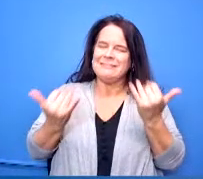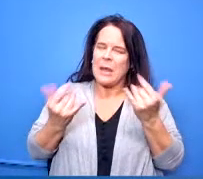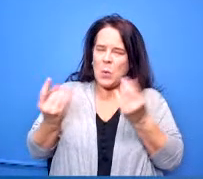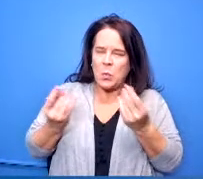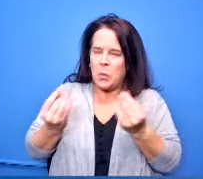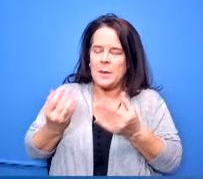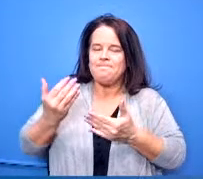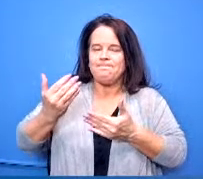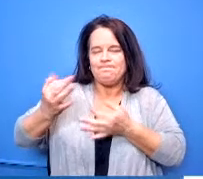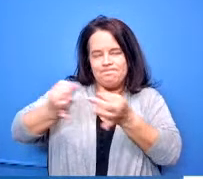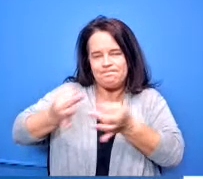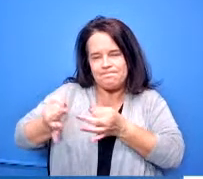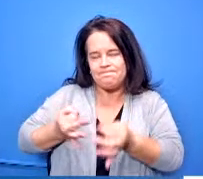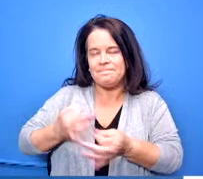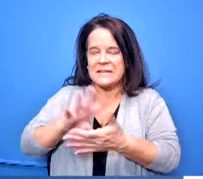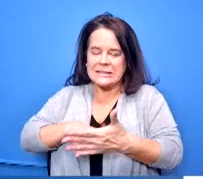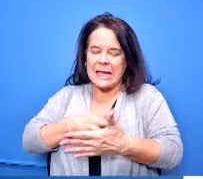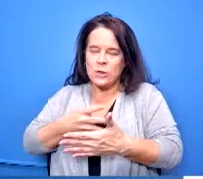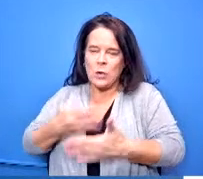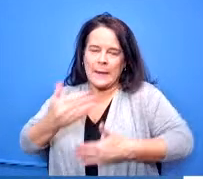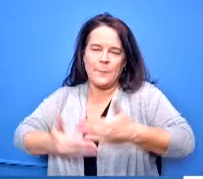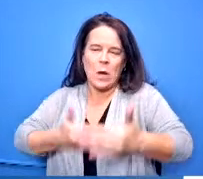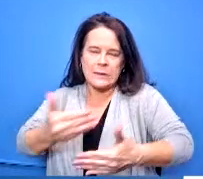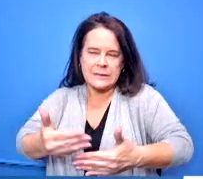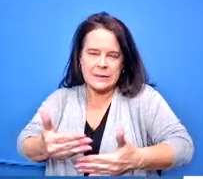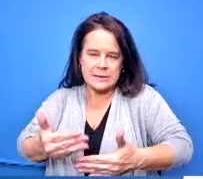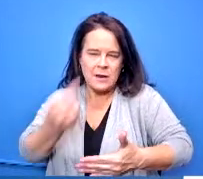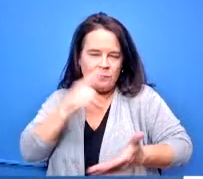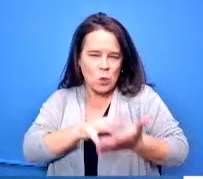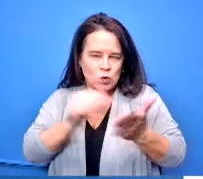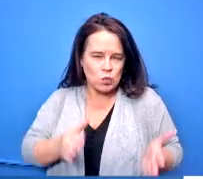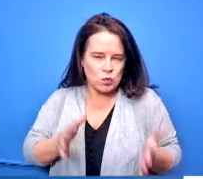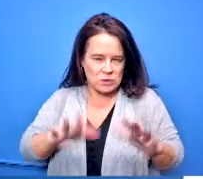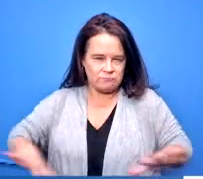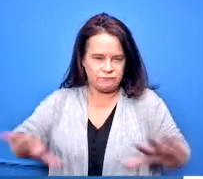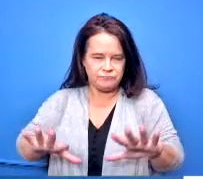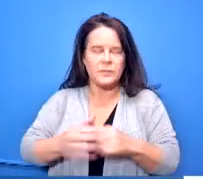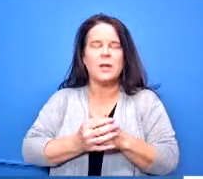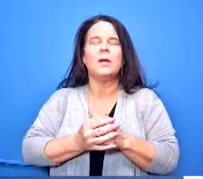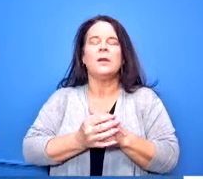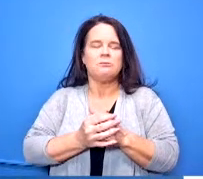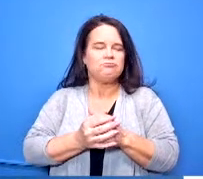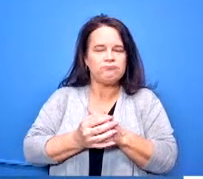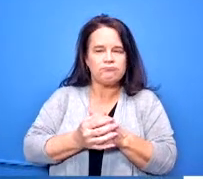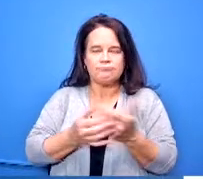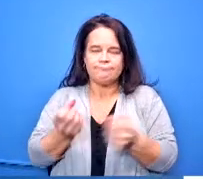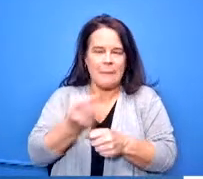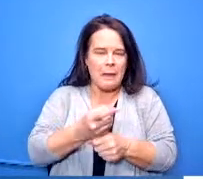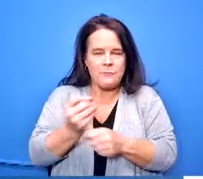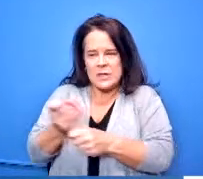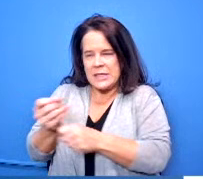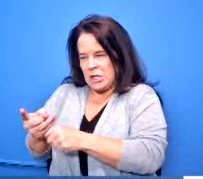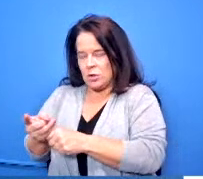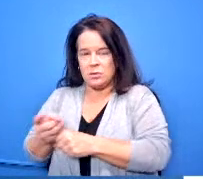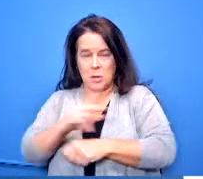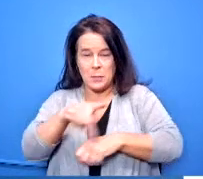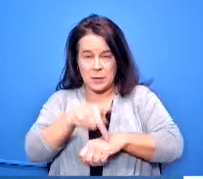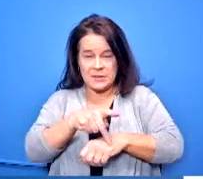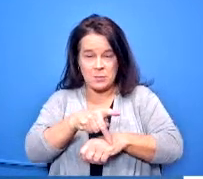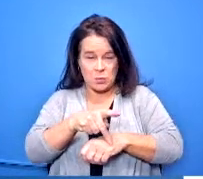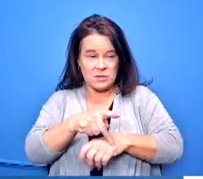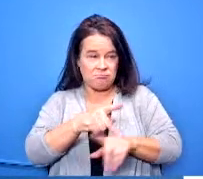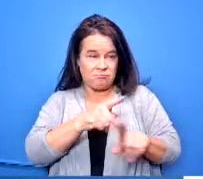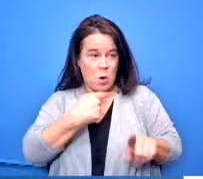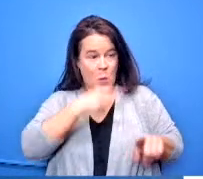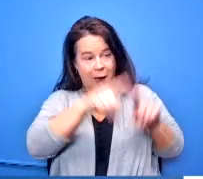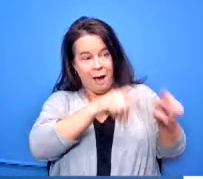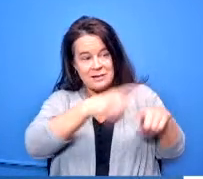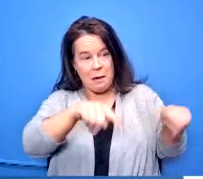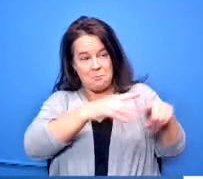slide thank you we ask the principals every year to survey their teachers and find out if there are